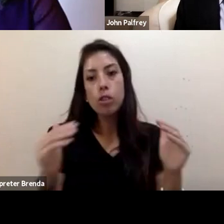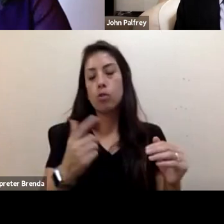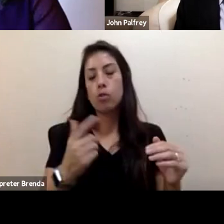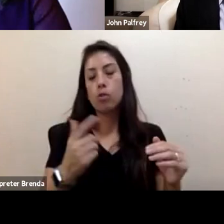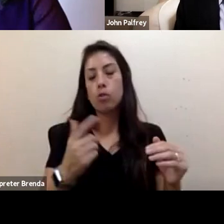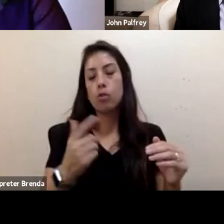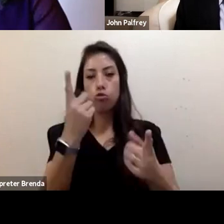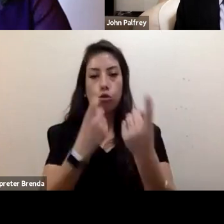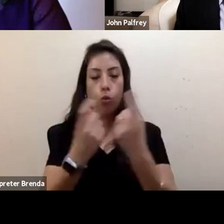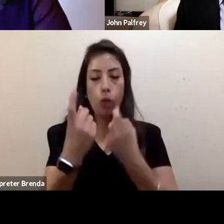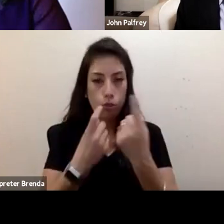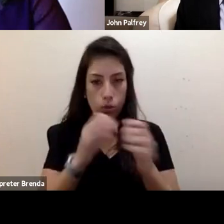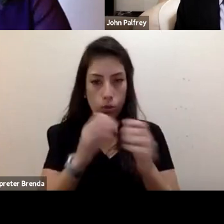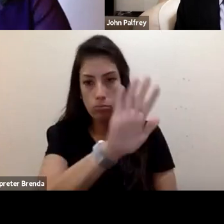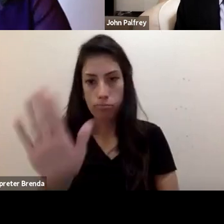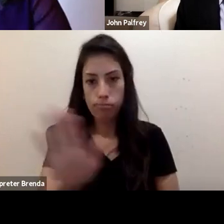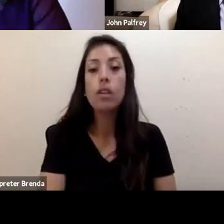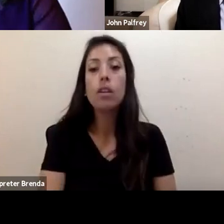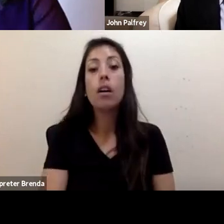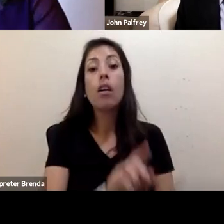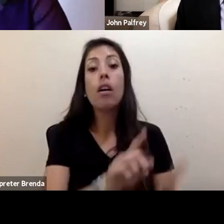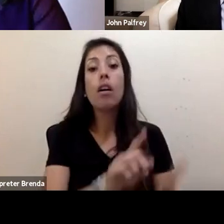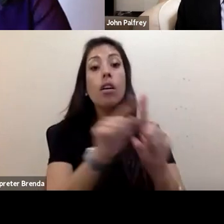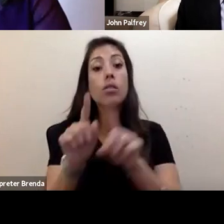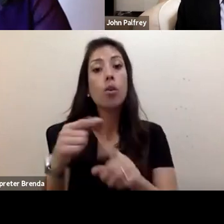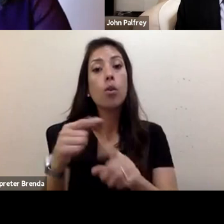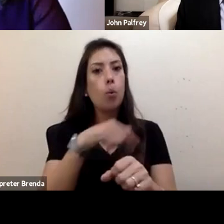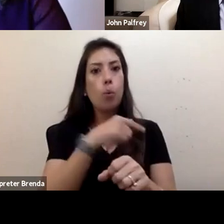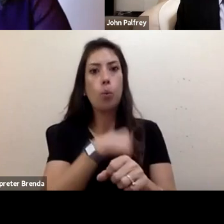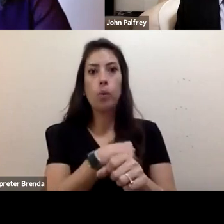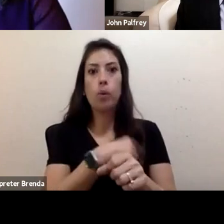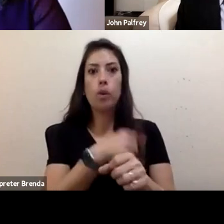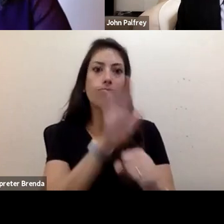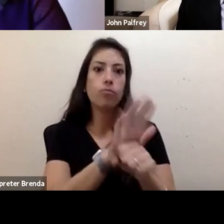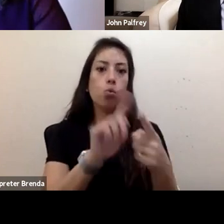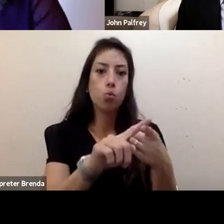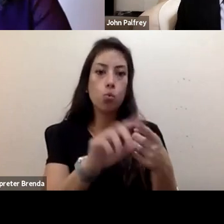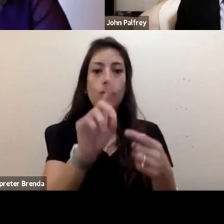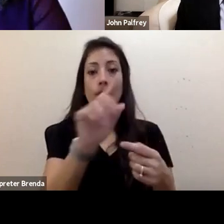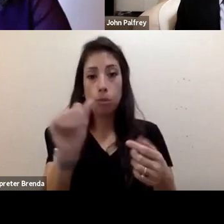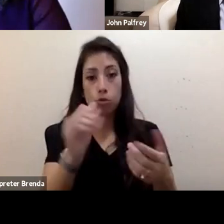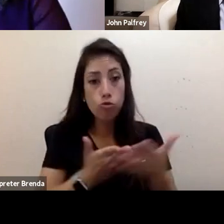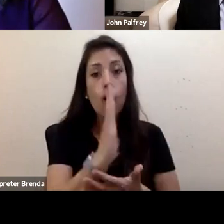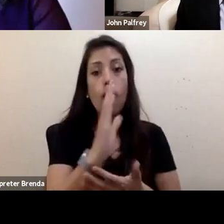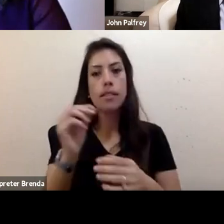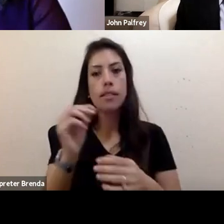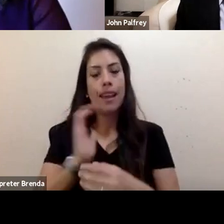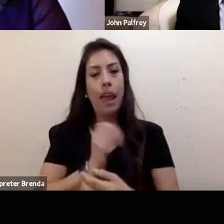We are likewise devoted to disability rights and deepening our commitment to the disability community. And at the same time,